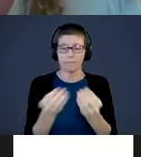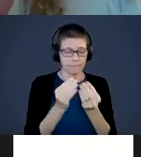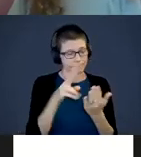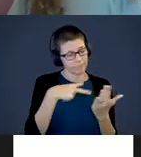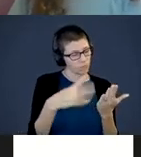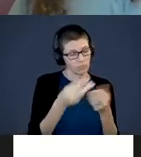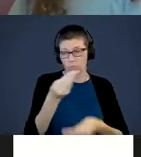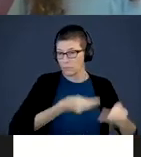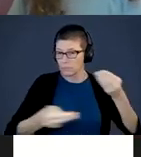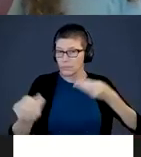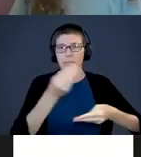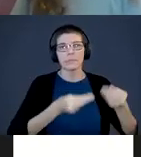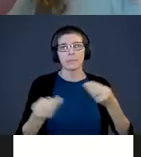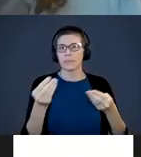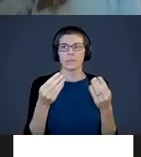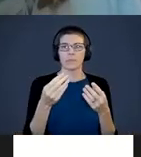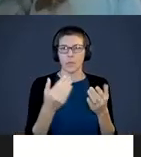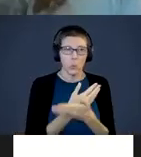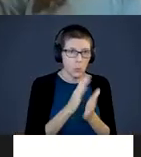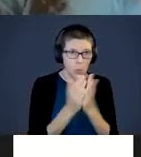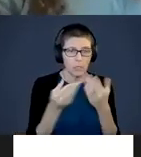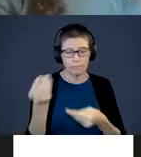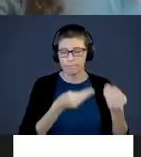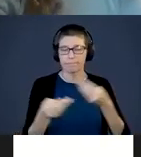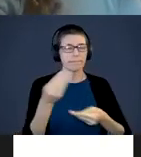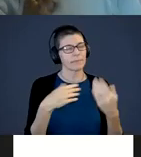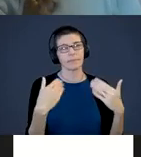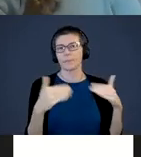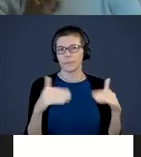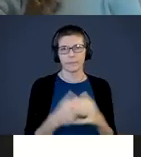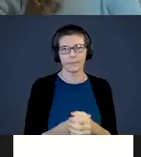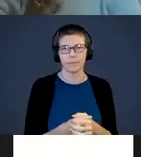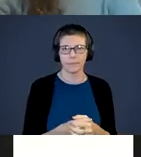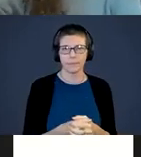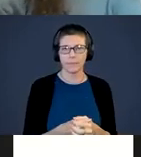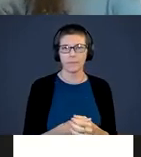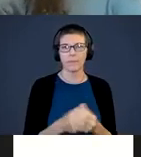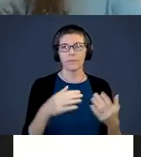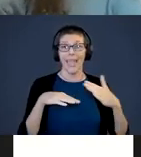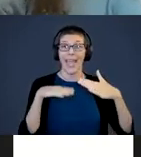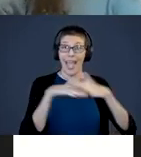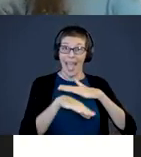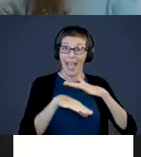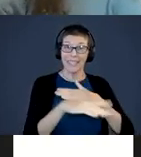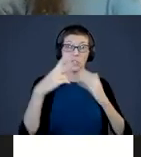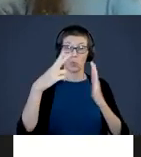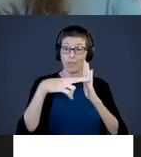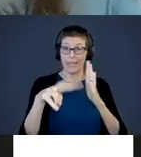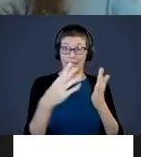books, take them back and you get new books. Access to reading materials is everywhere.